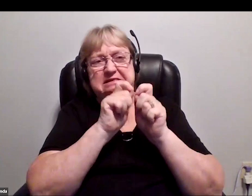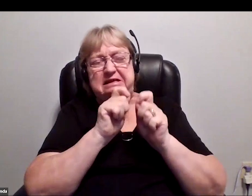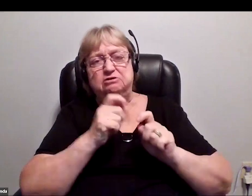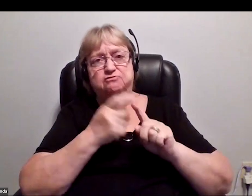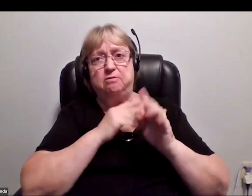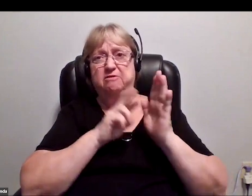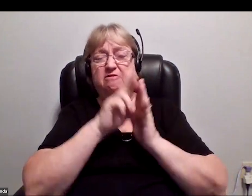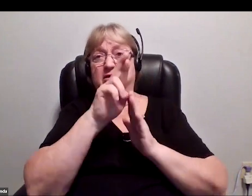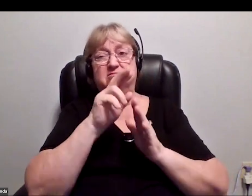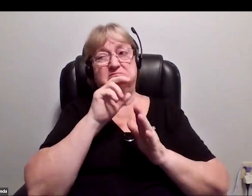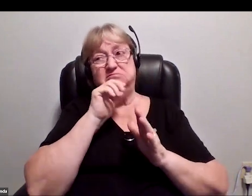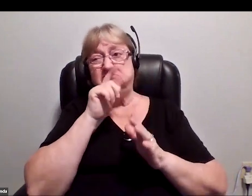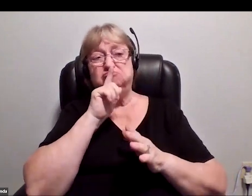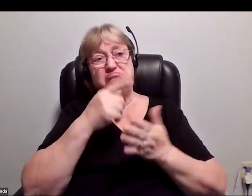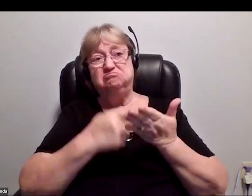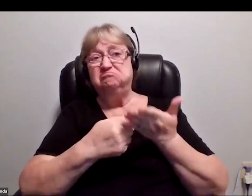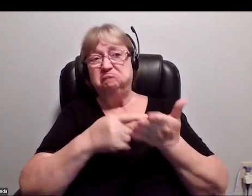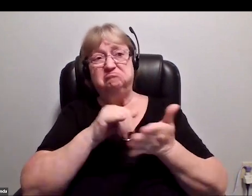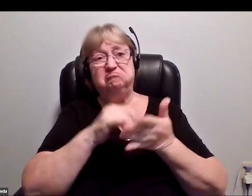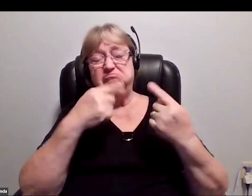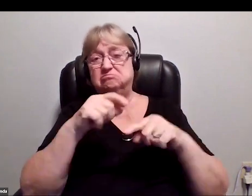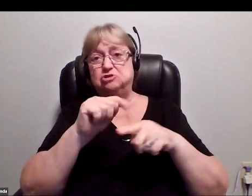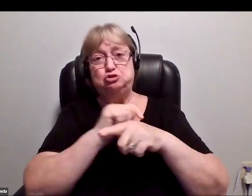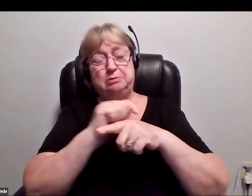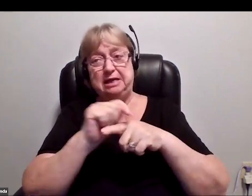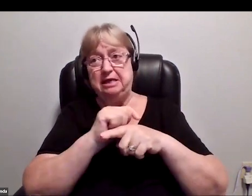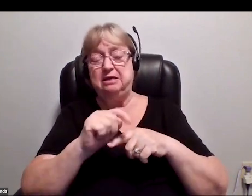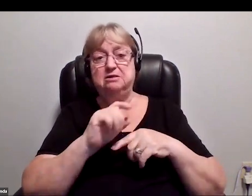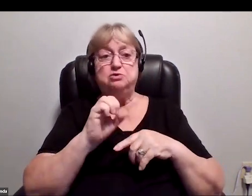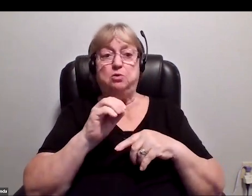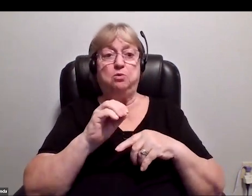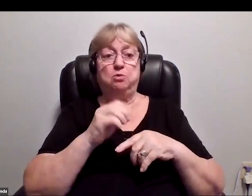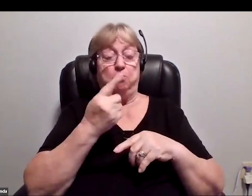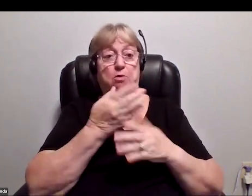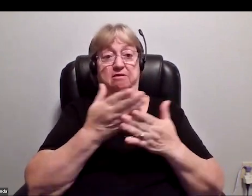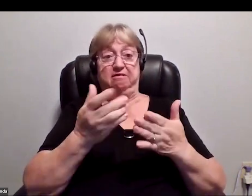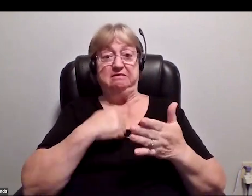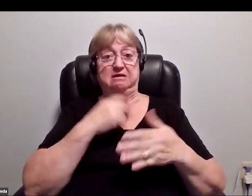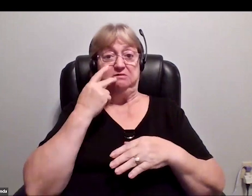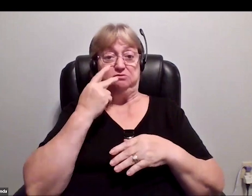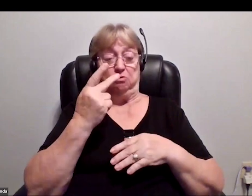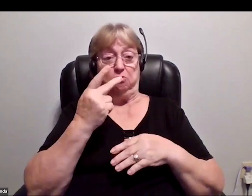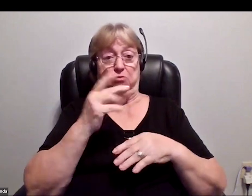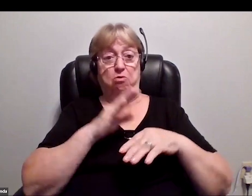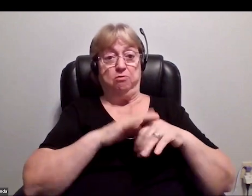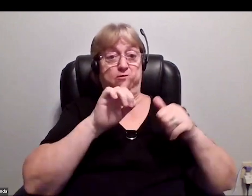They don't really cover that in the training. If it hadn't been one of the things that I saw was that on the first flight,